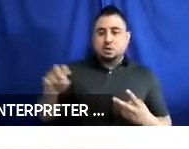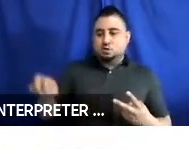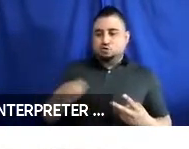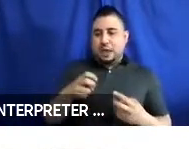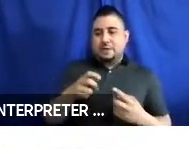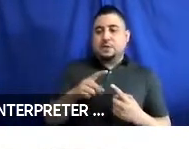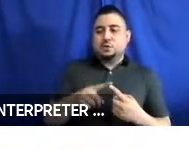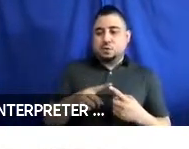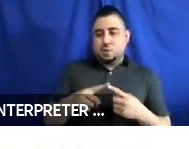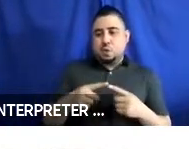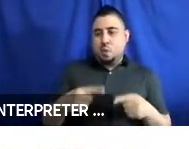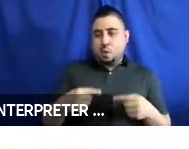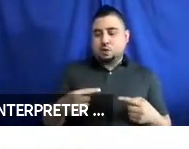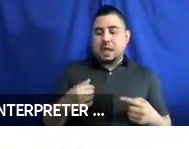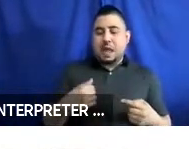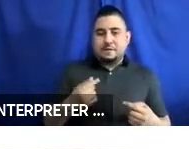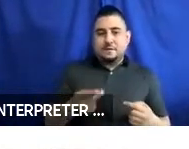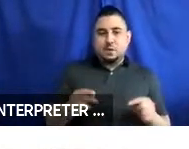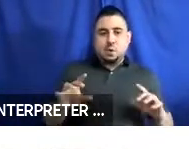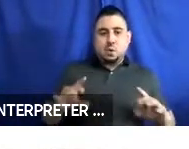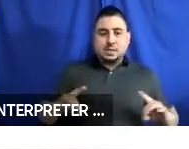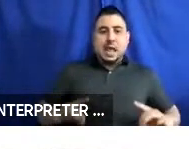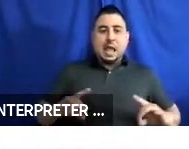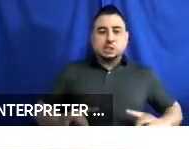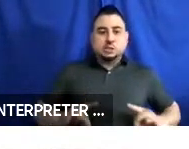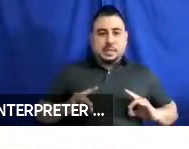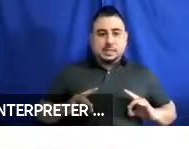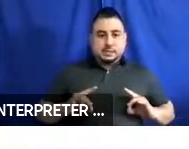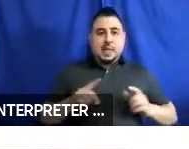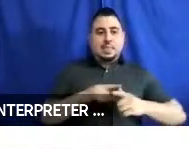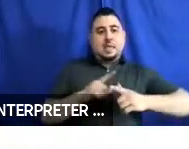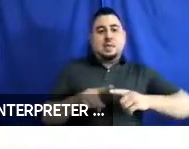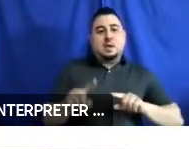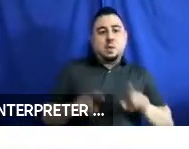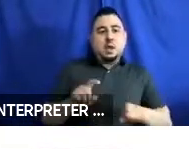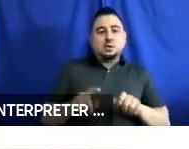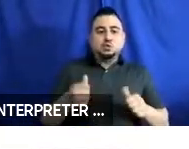that have the UDIG the attachments on them. And, the questions we are trying to answer